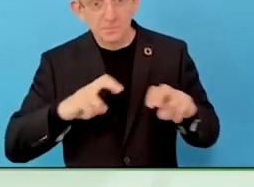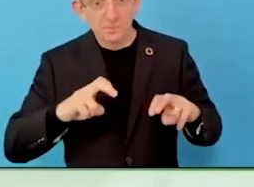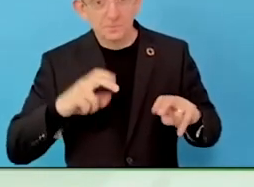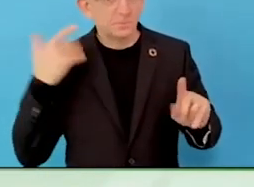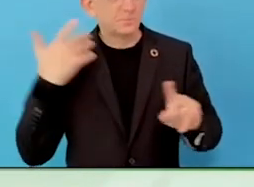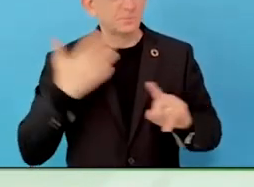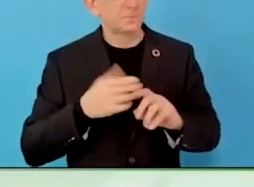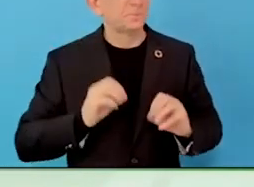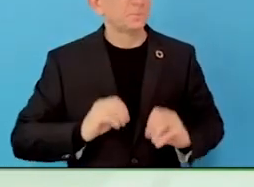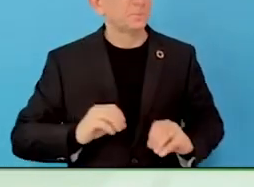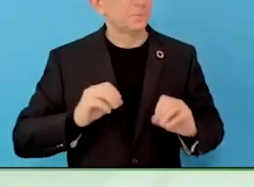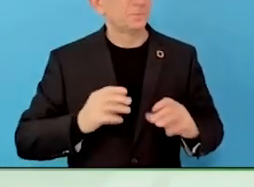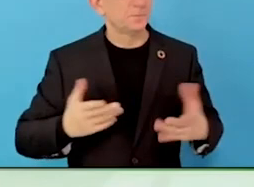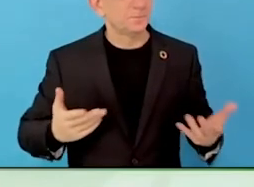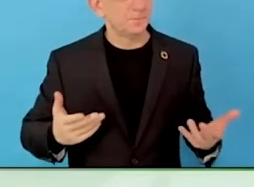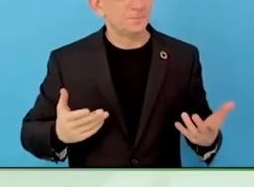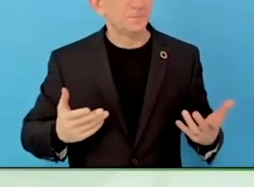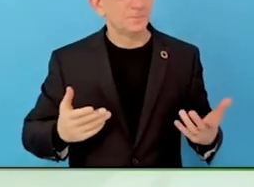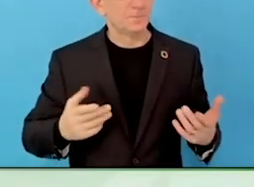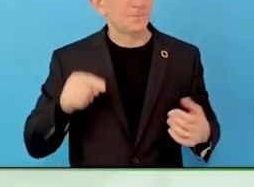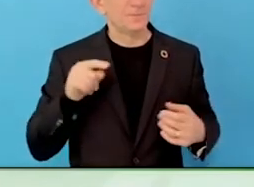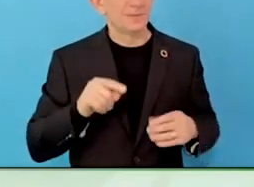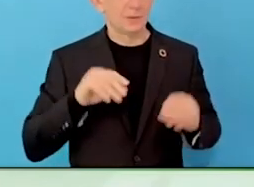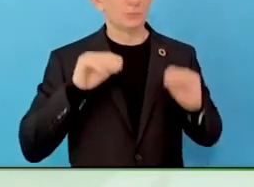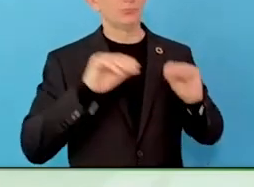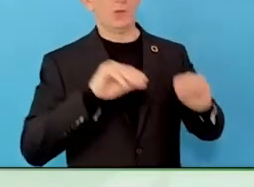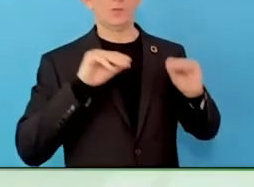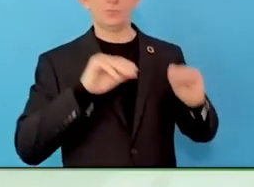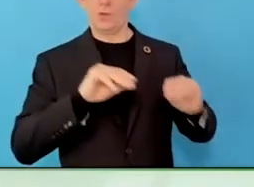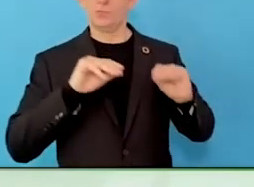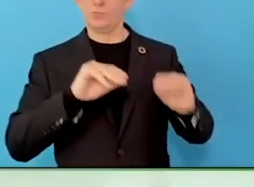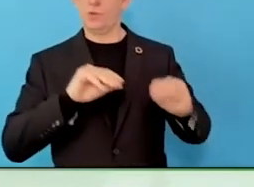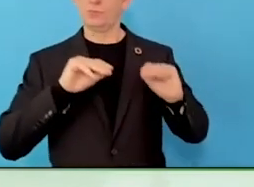partnership with the ILO global business, we called it digital in demand.